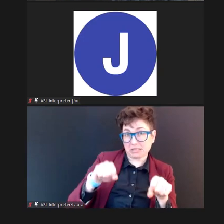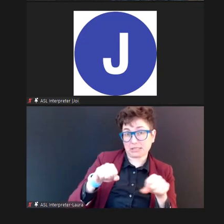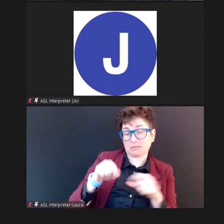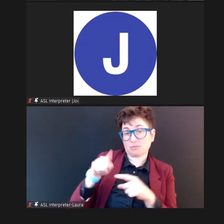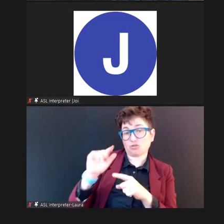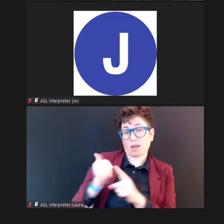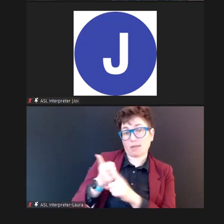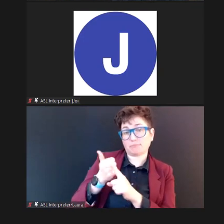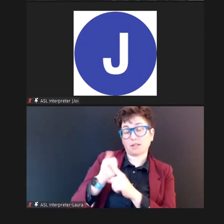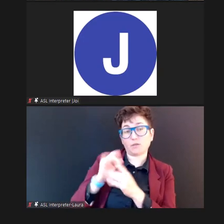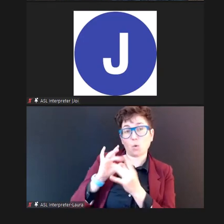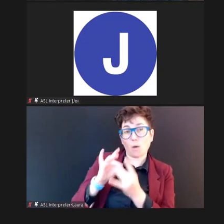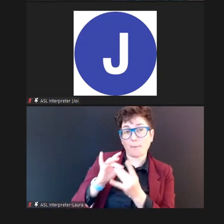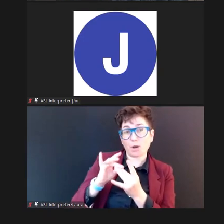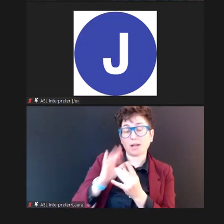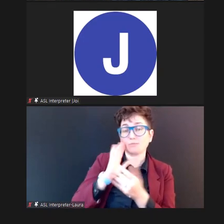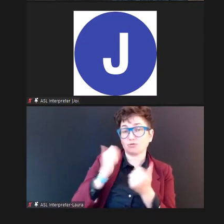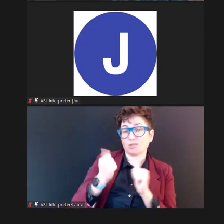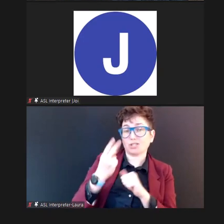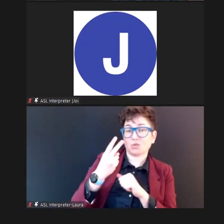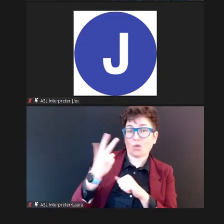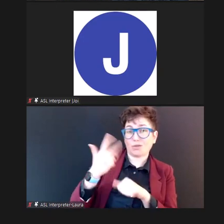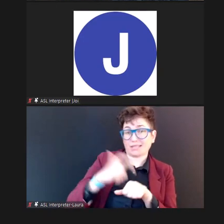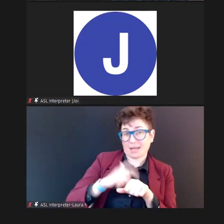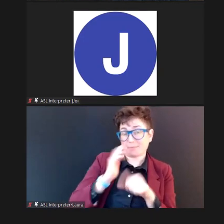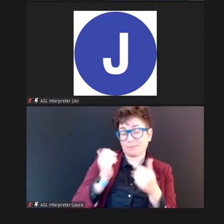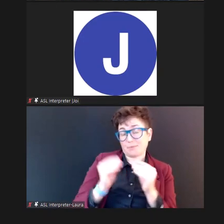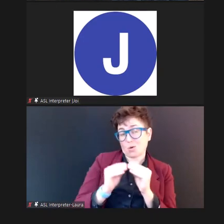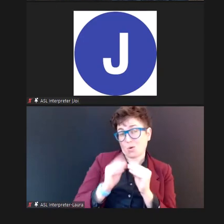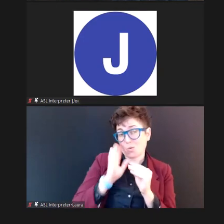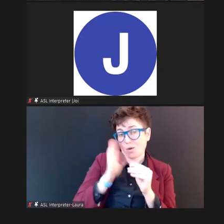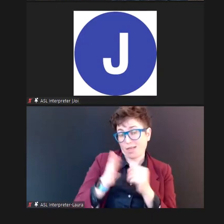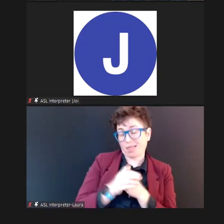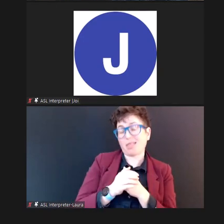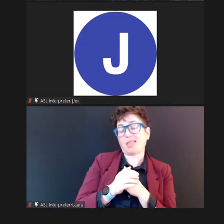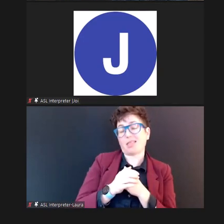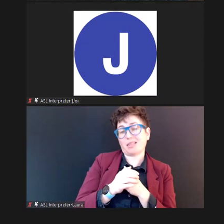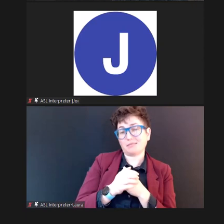or three more times, just to make sure that it isn't any other